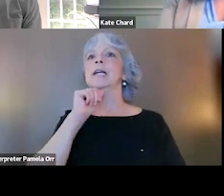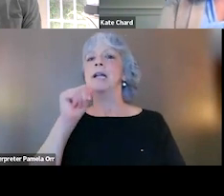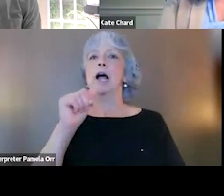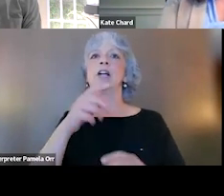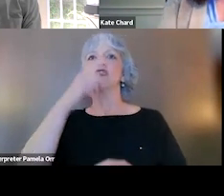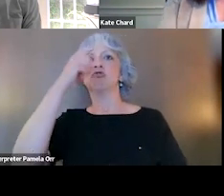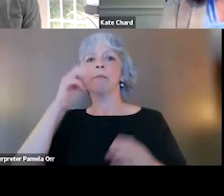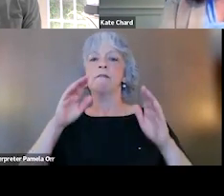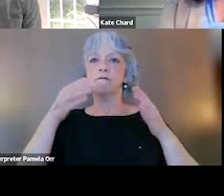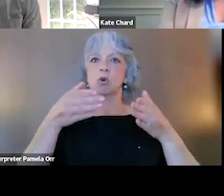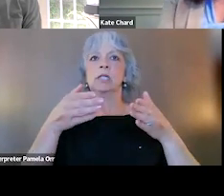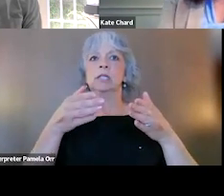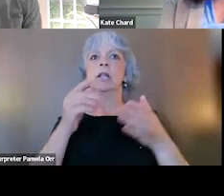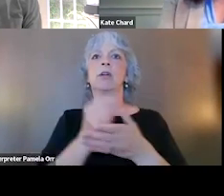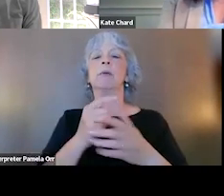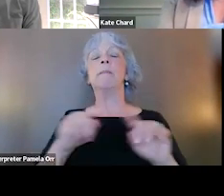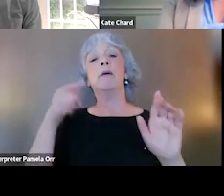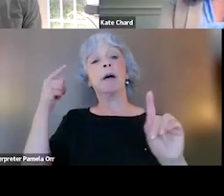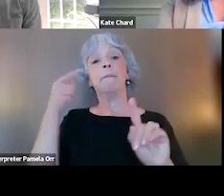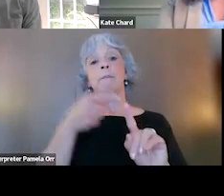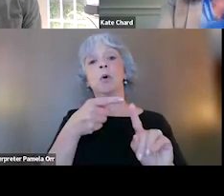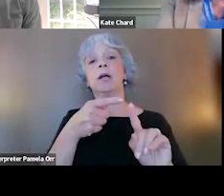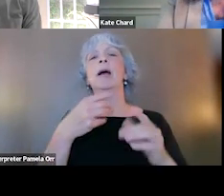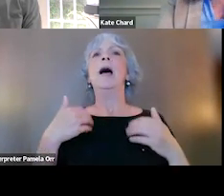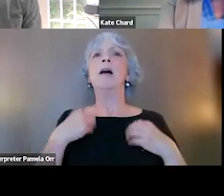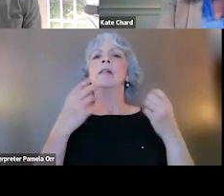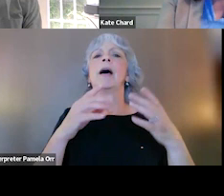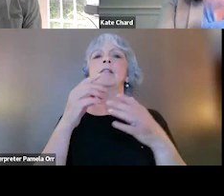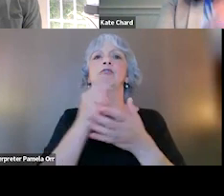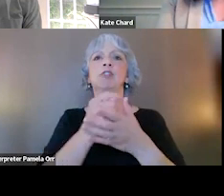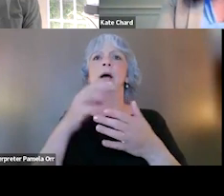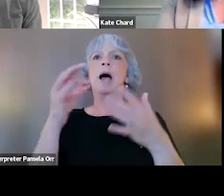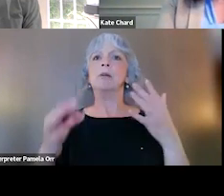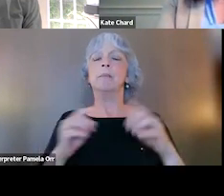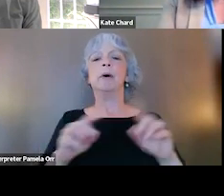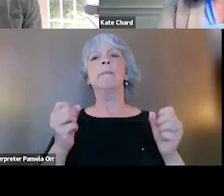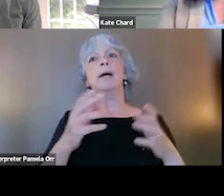So the point being is that we do have a lot of treatment options and I think what happens is a lot of clients say,